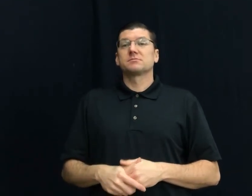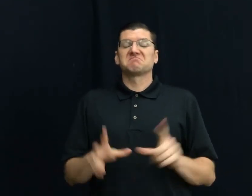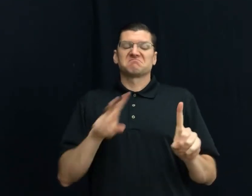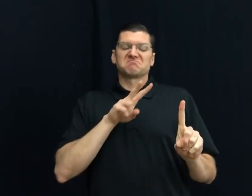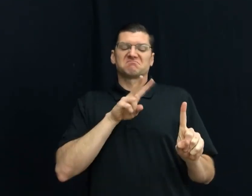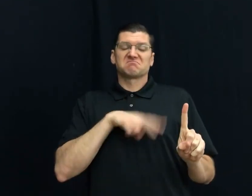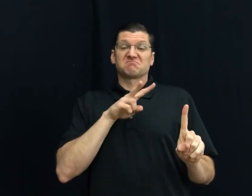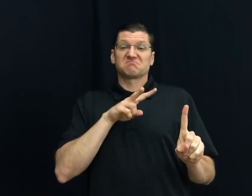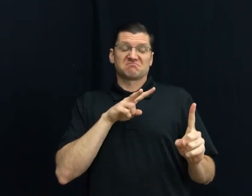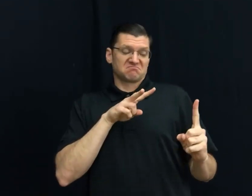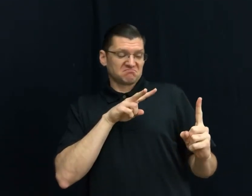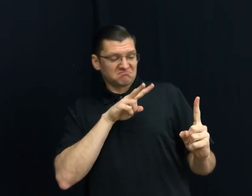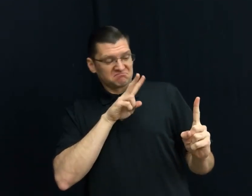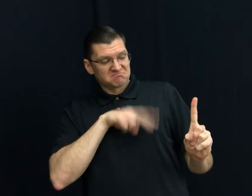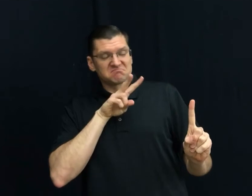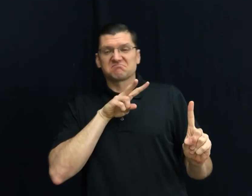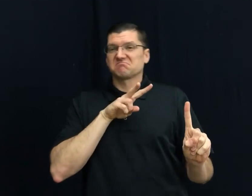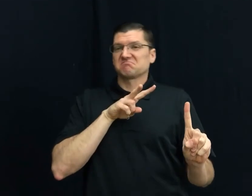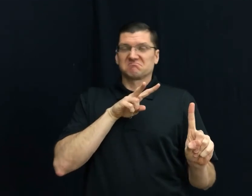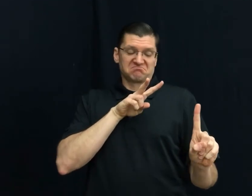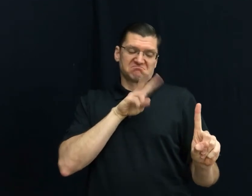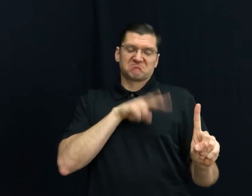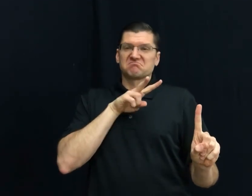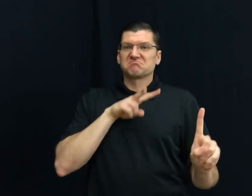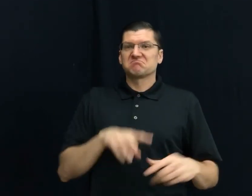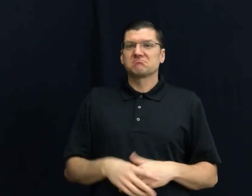39) JUDGE OTHERS EASILY